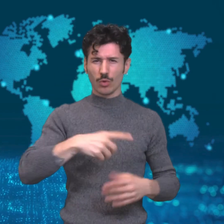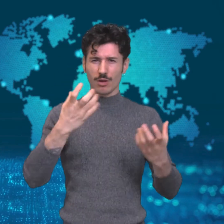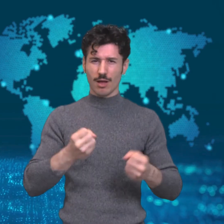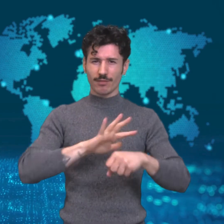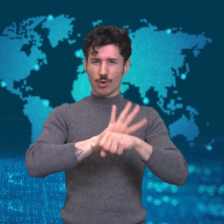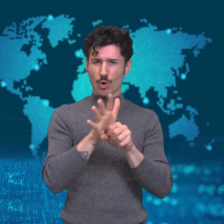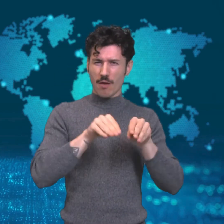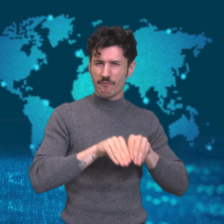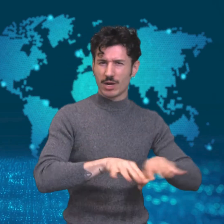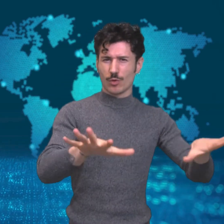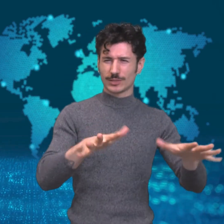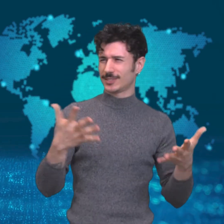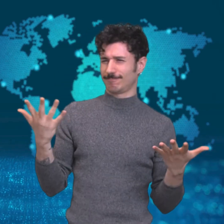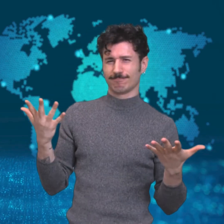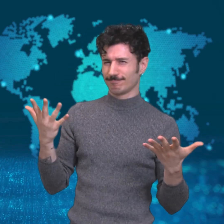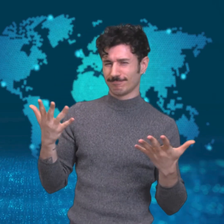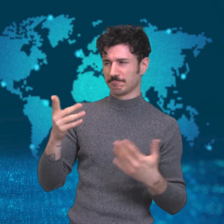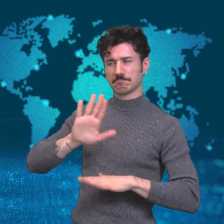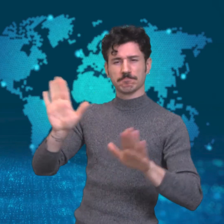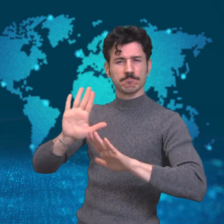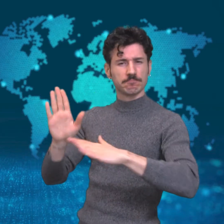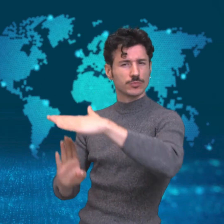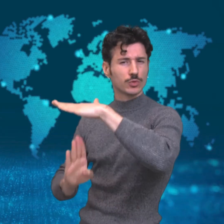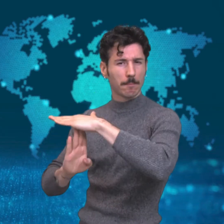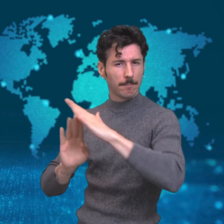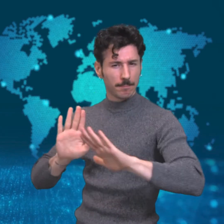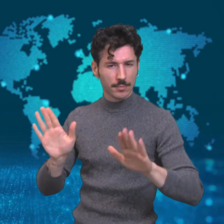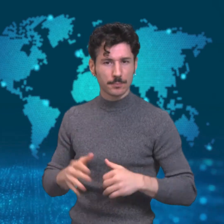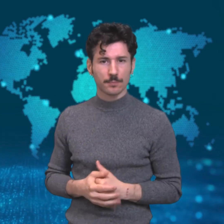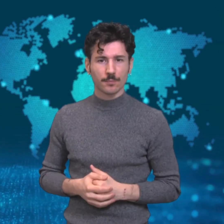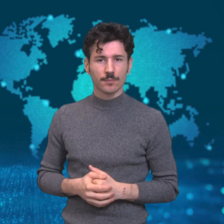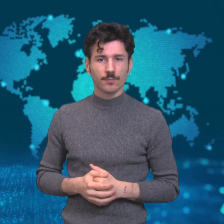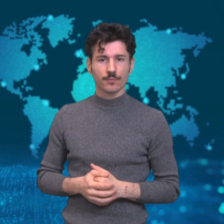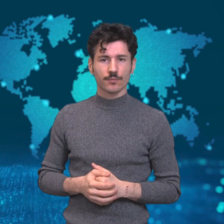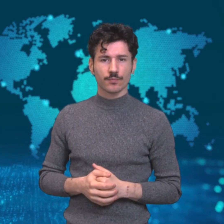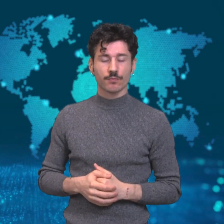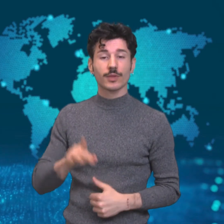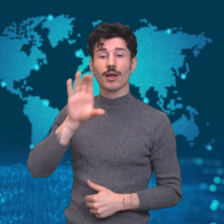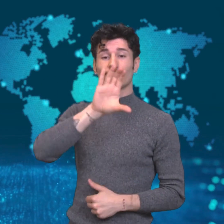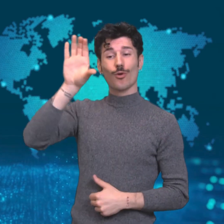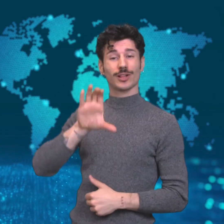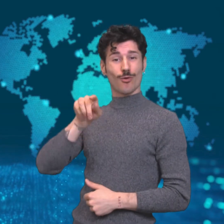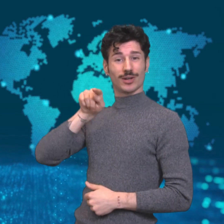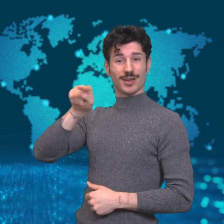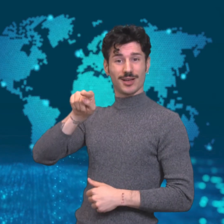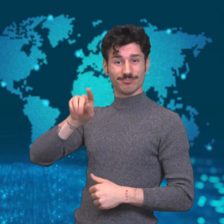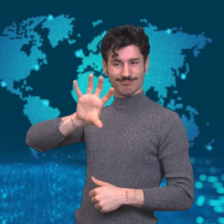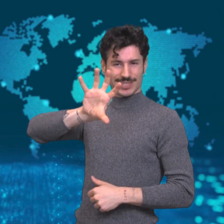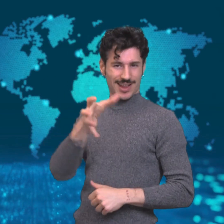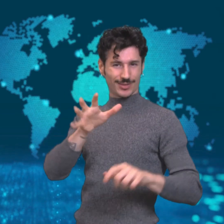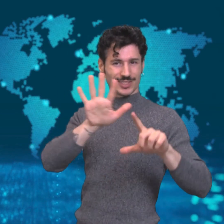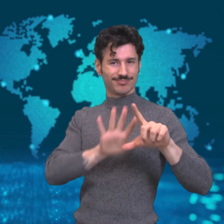of the coronavirus pandemic and demanded that North Korea put a halt to it.